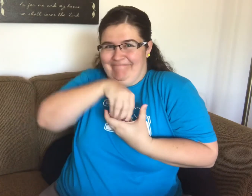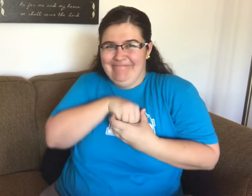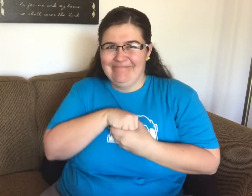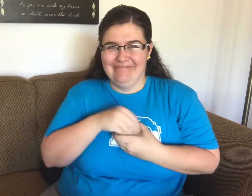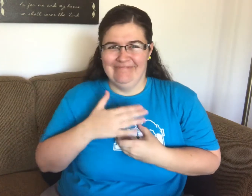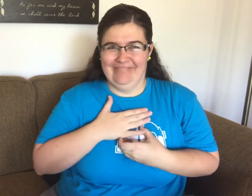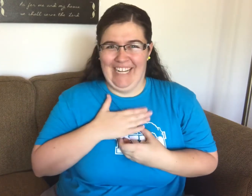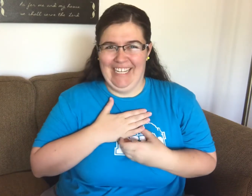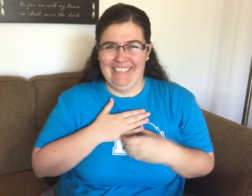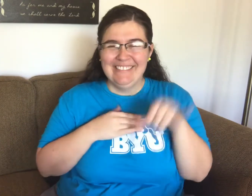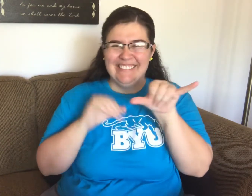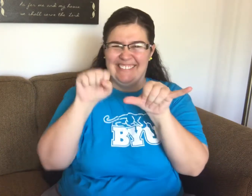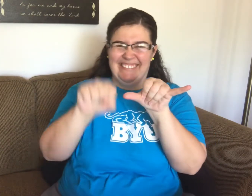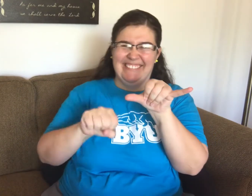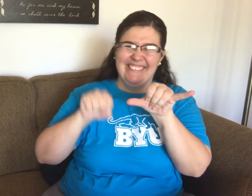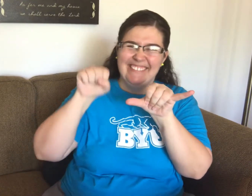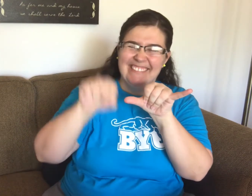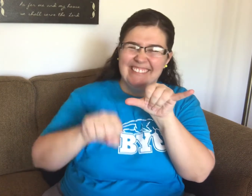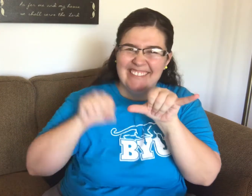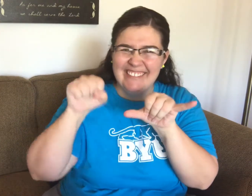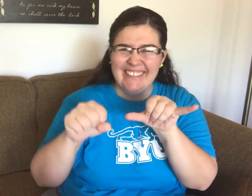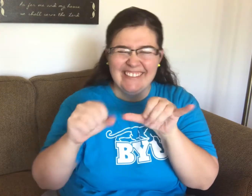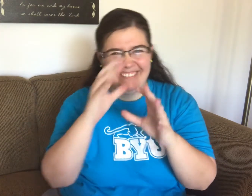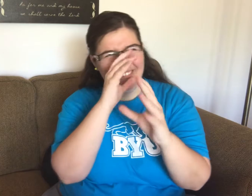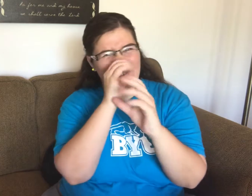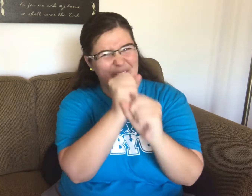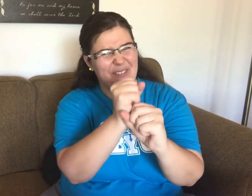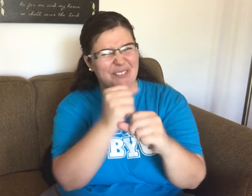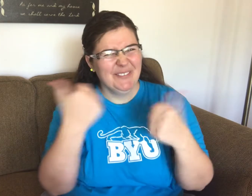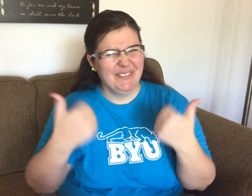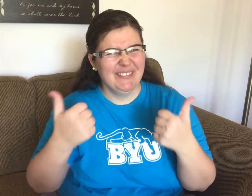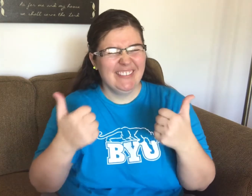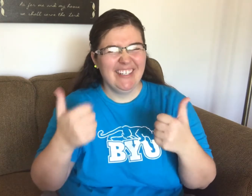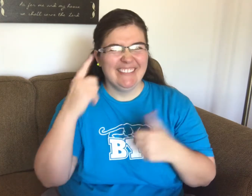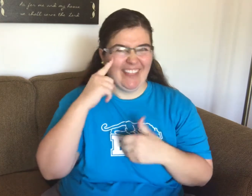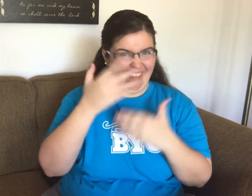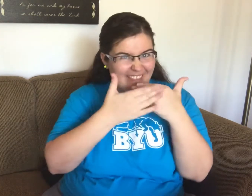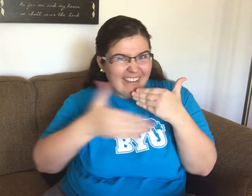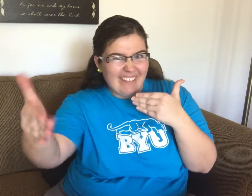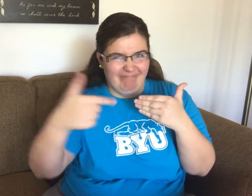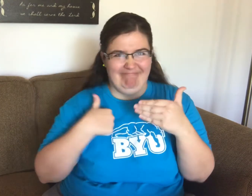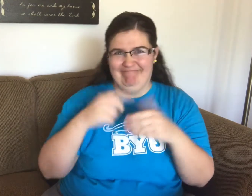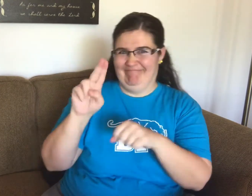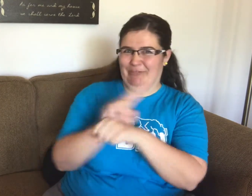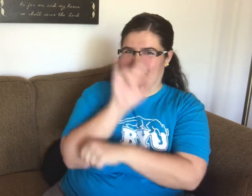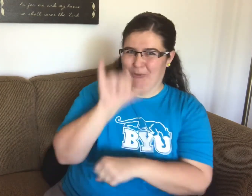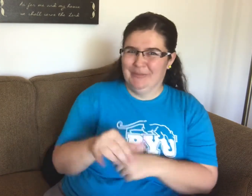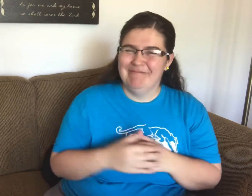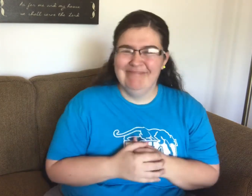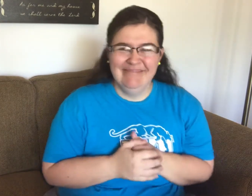adopt it into my heart, and keep it FOREVER!